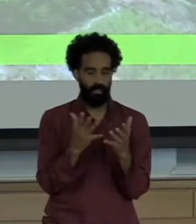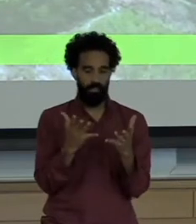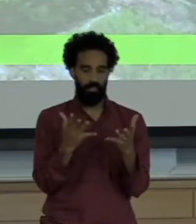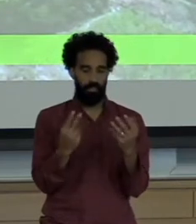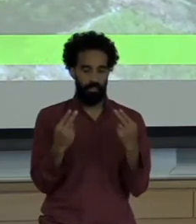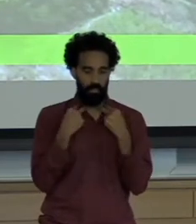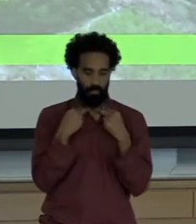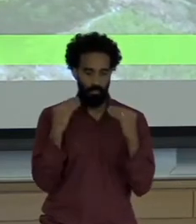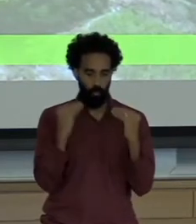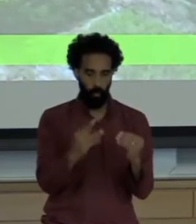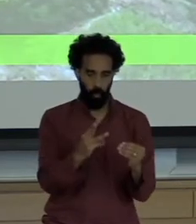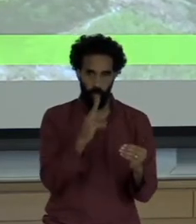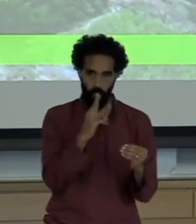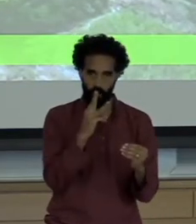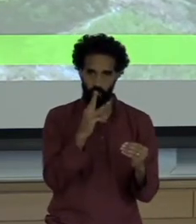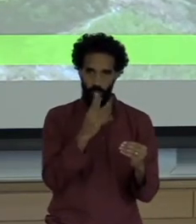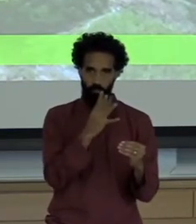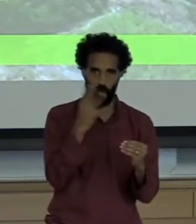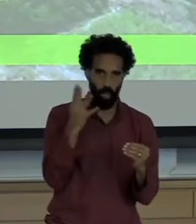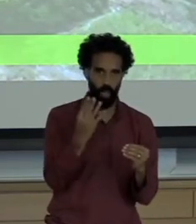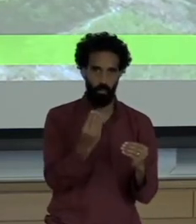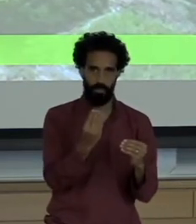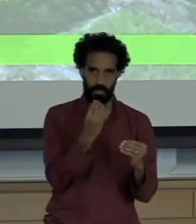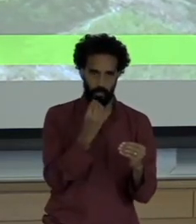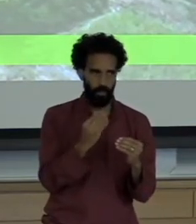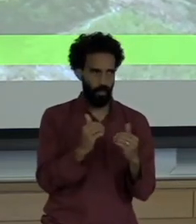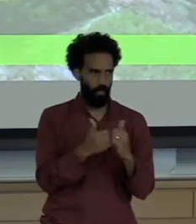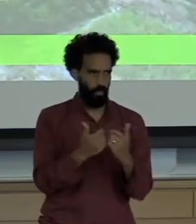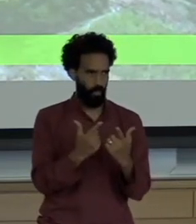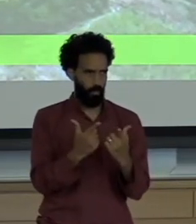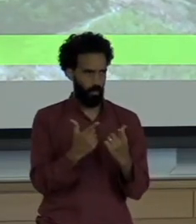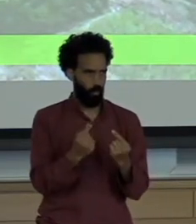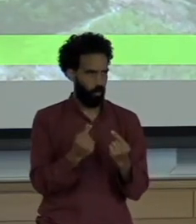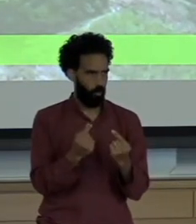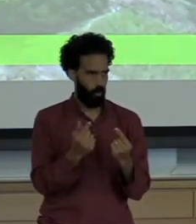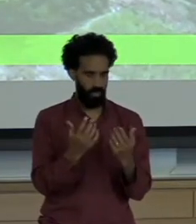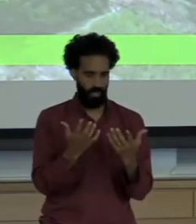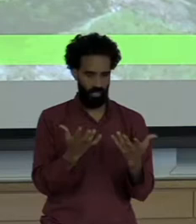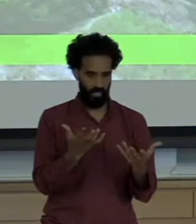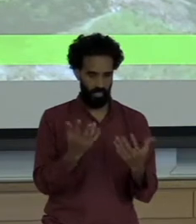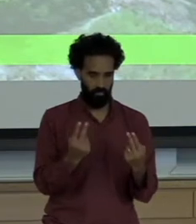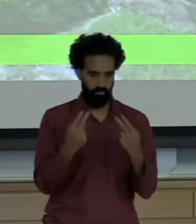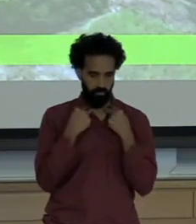What they farmed, what they ate on those contaminated soils.